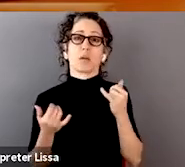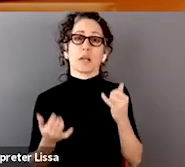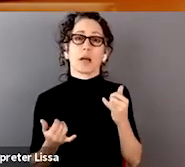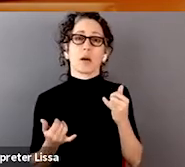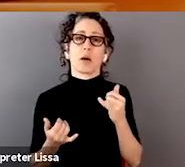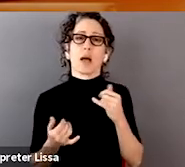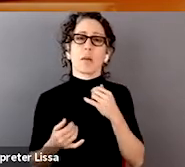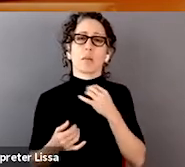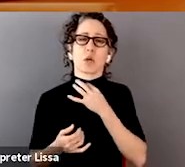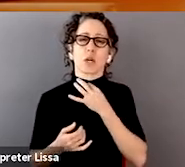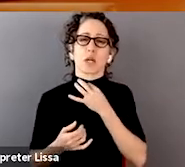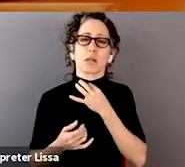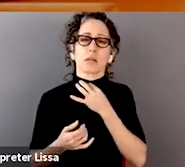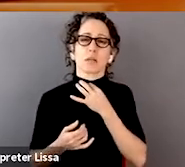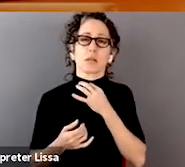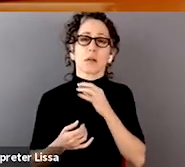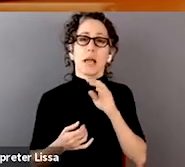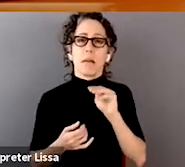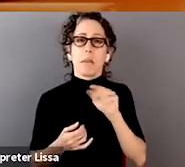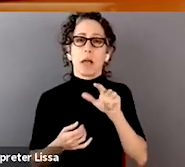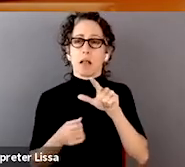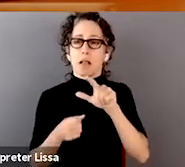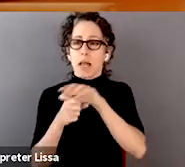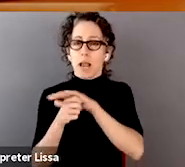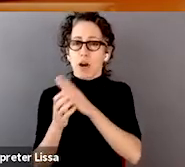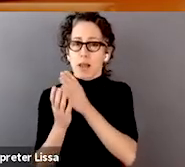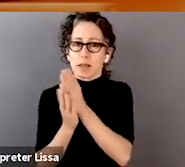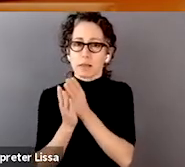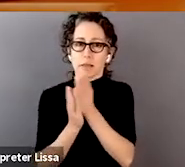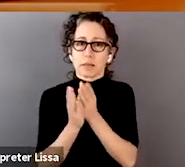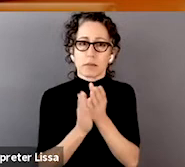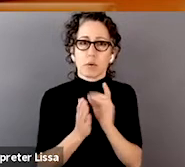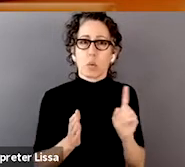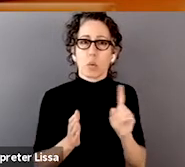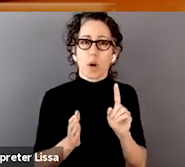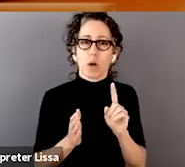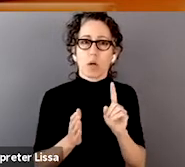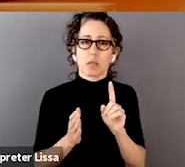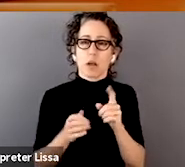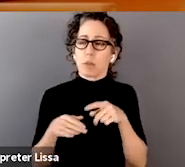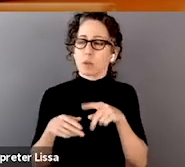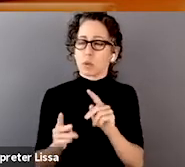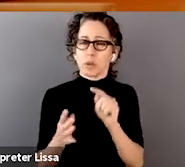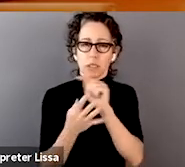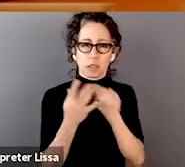where we have the most opportunity to improve or to make significant advances?